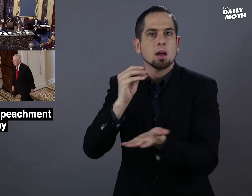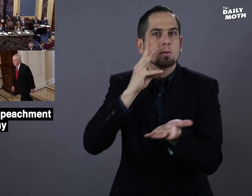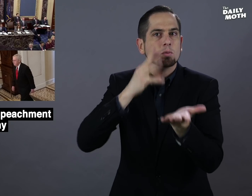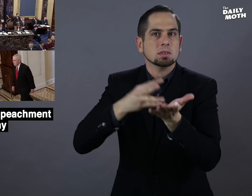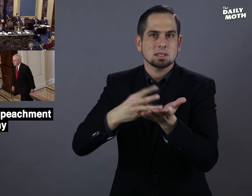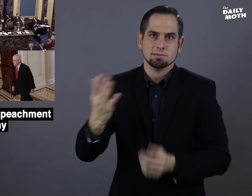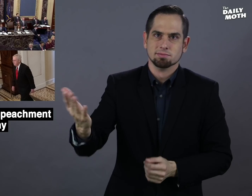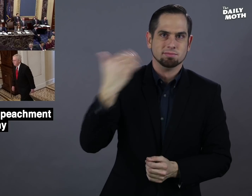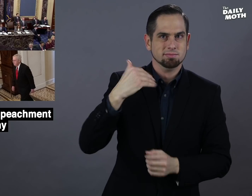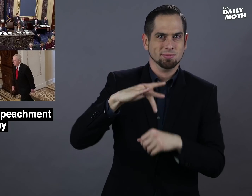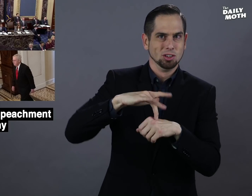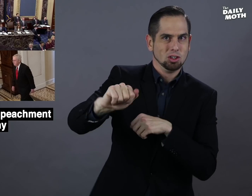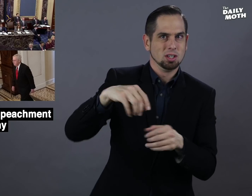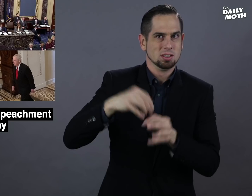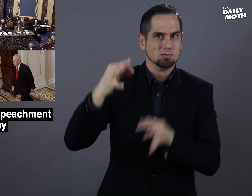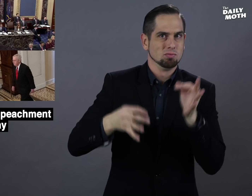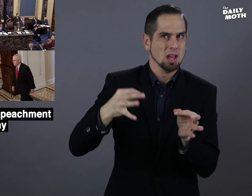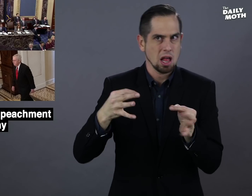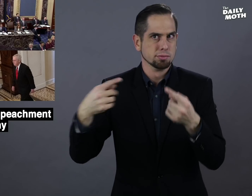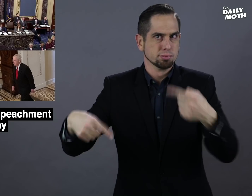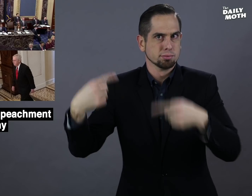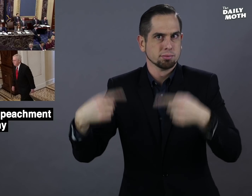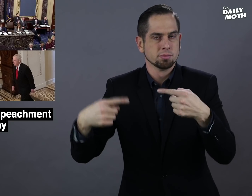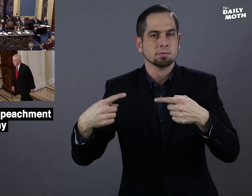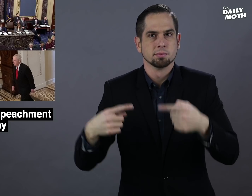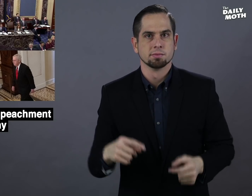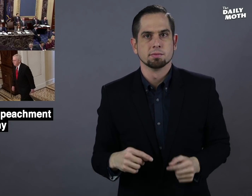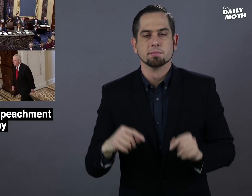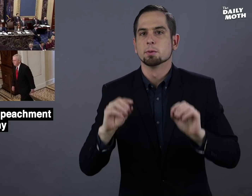and witnesses to be presented earlier in the trial.